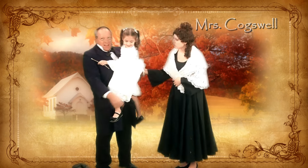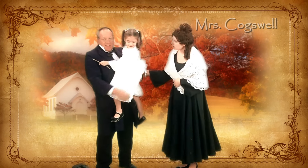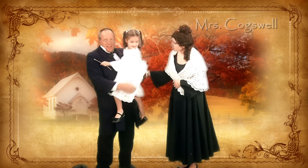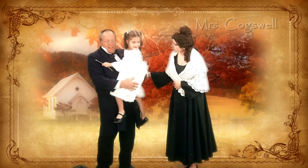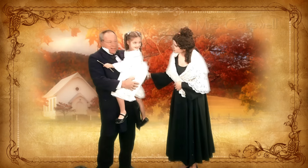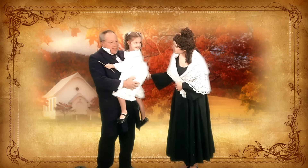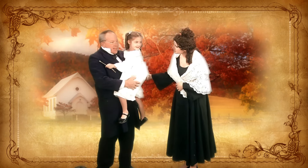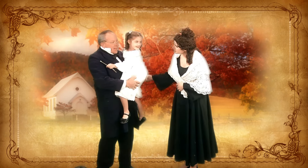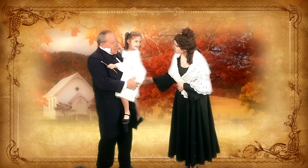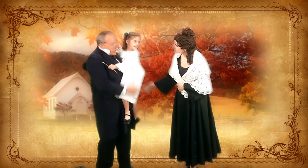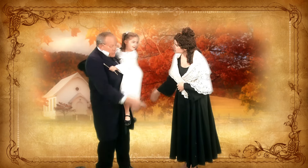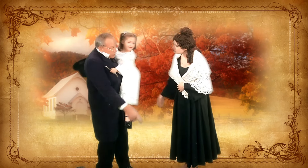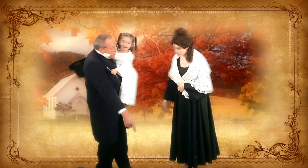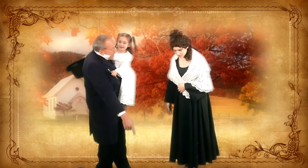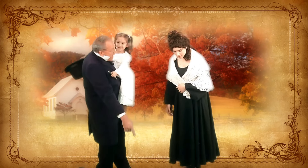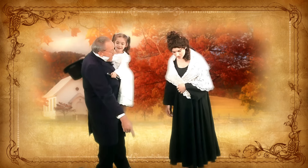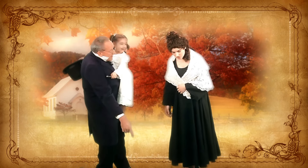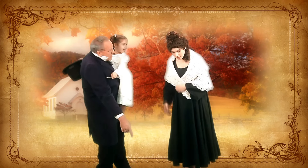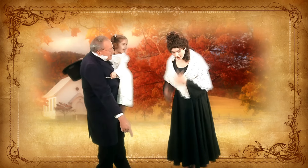What's wrong? She wrote hat!